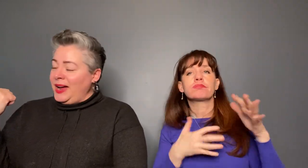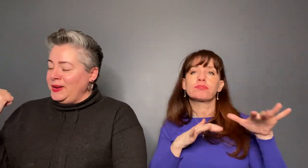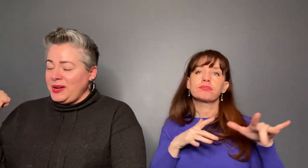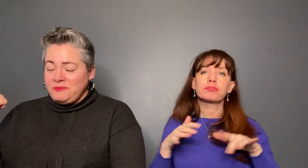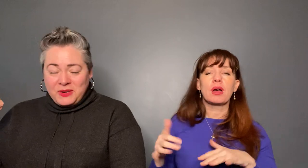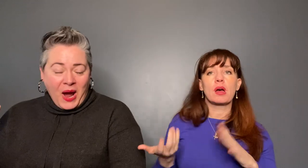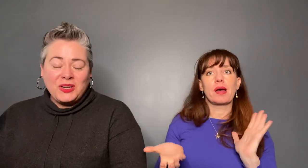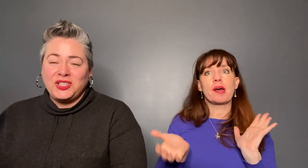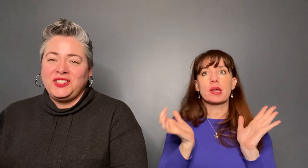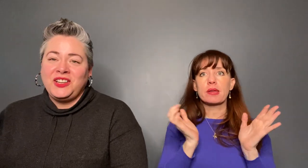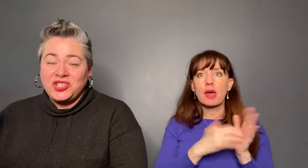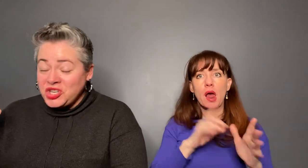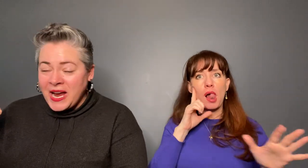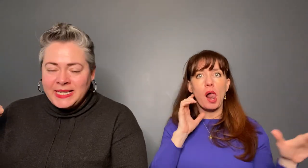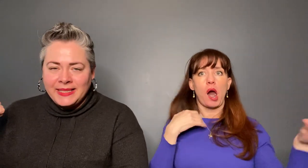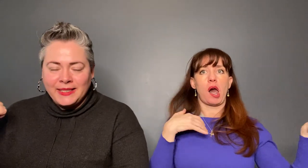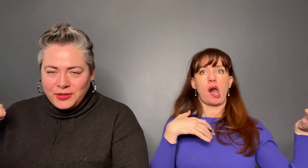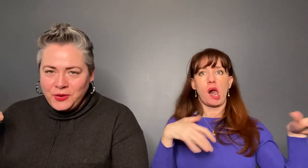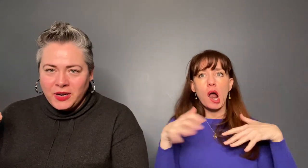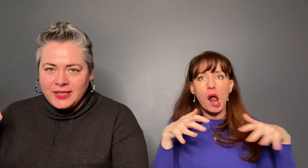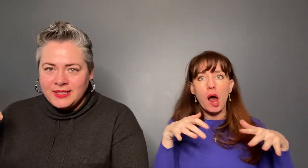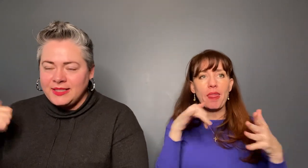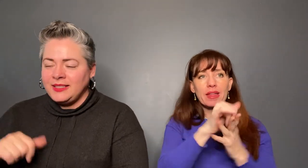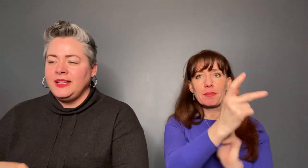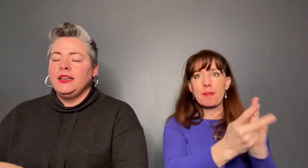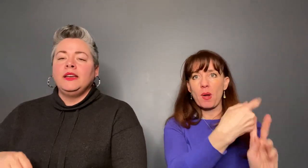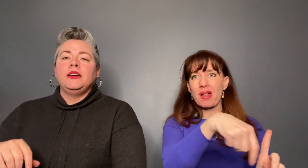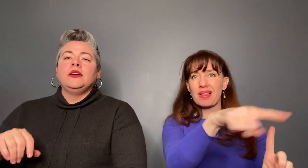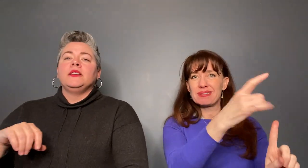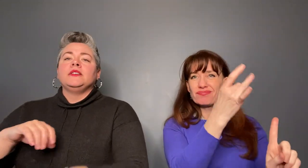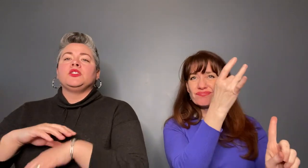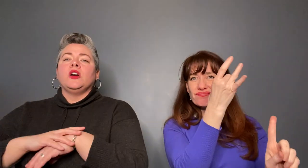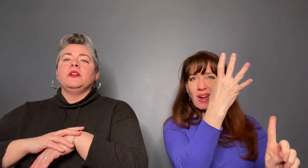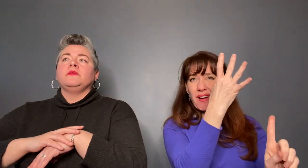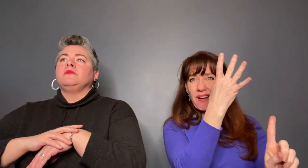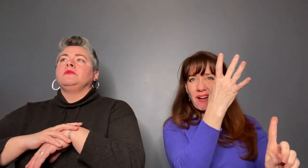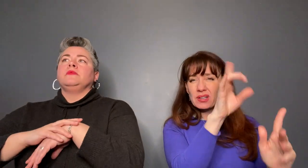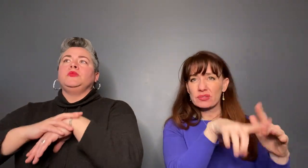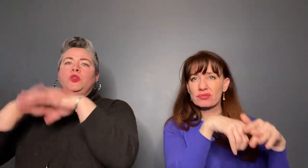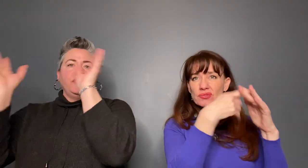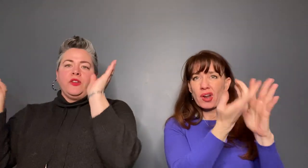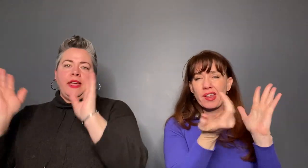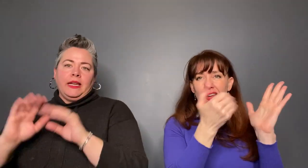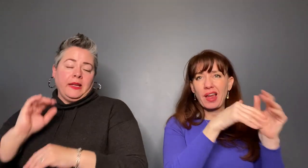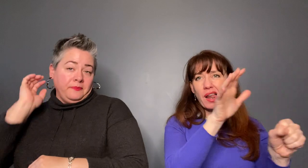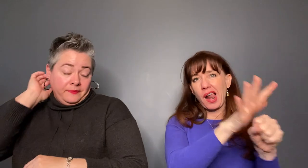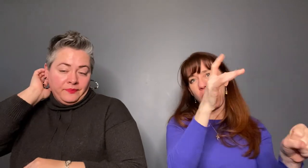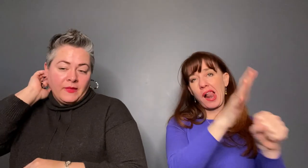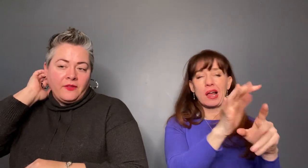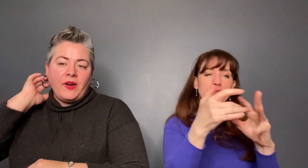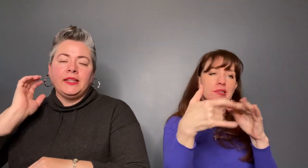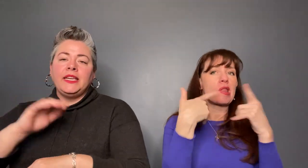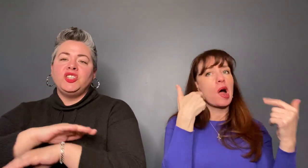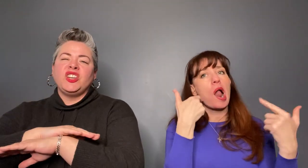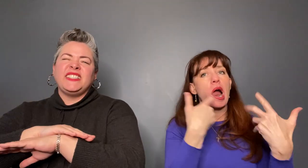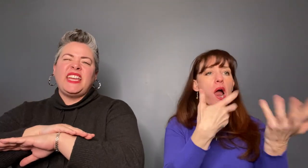obnoxious, shyte tourists start doing their thing again. Finally he shuts down